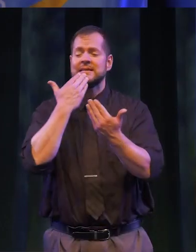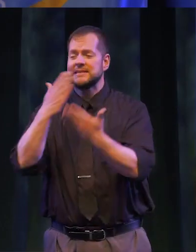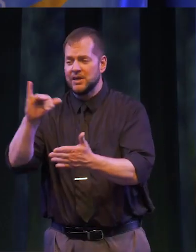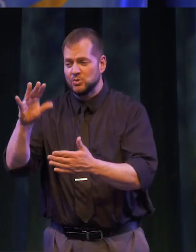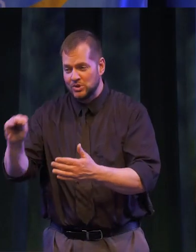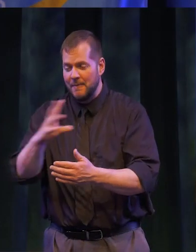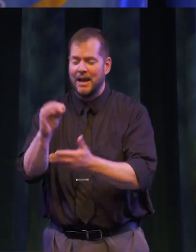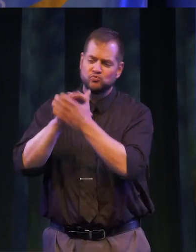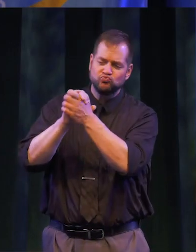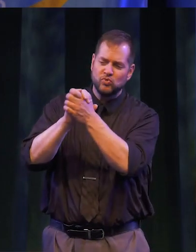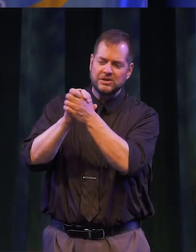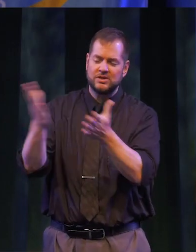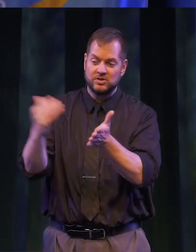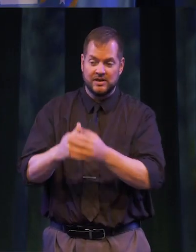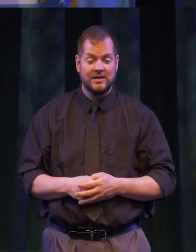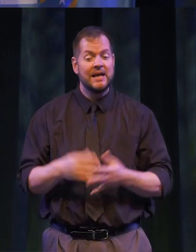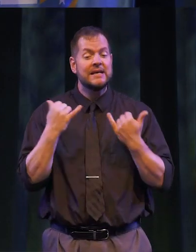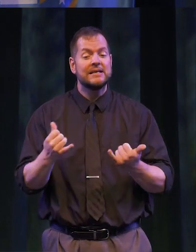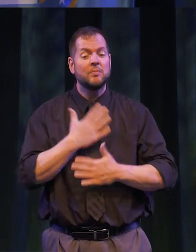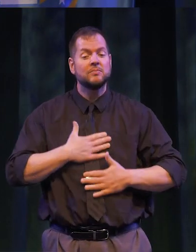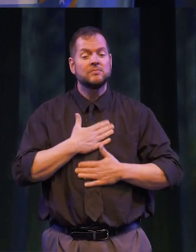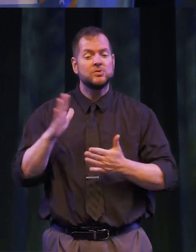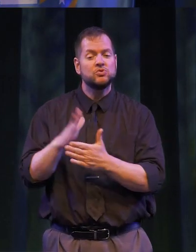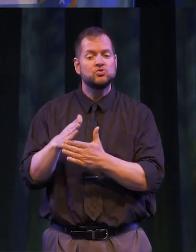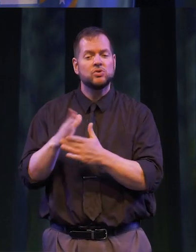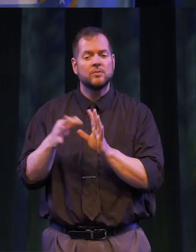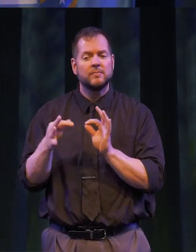THANK YOU, JIM, AND CONGRATULATIONS AGAIN. NOW I AM PLEASED TO SHARE A MESSAGE FROM THE